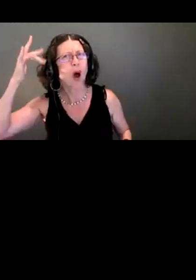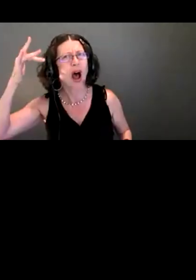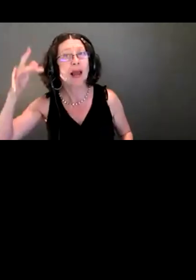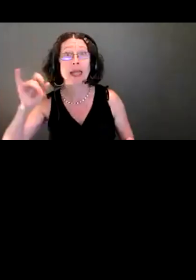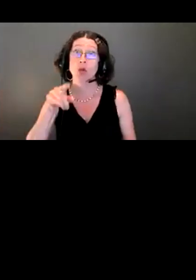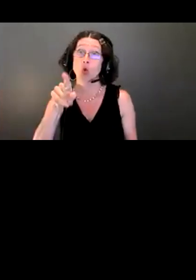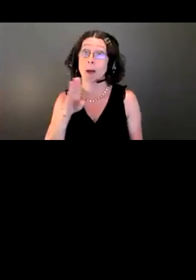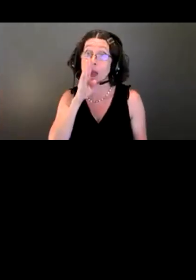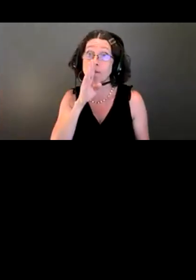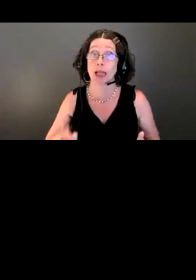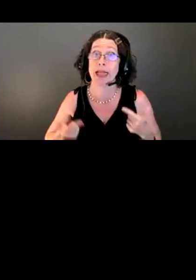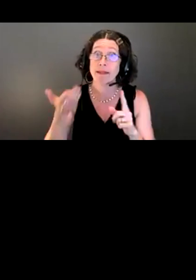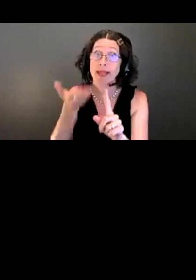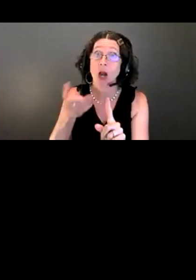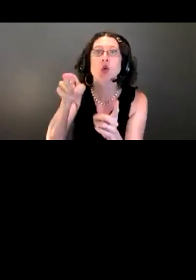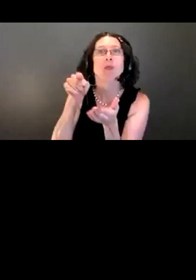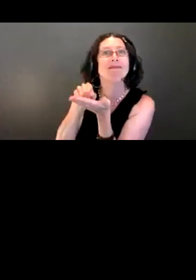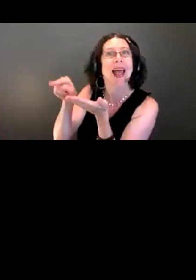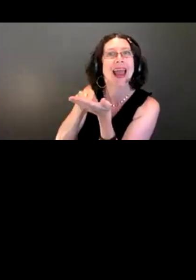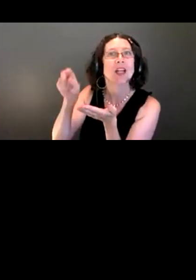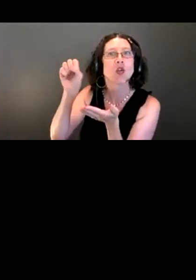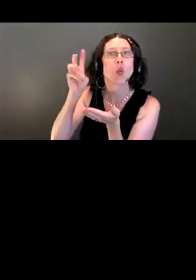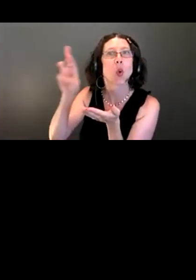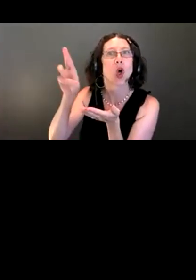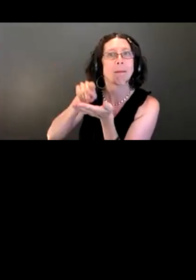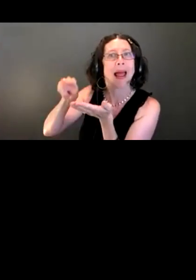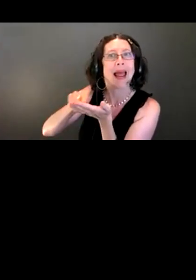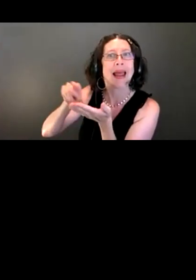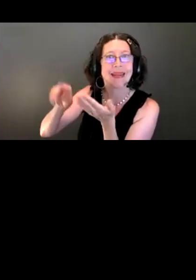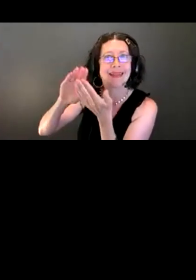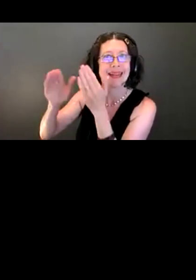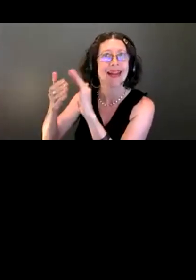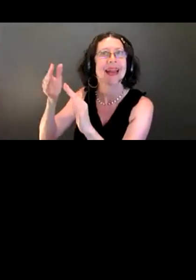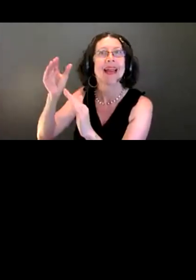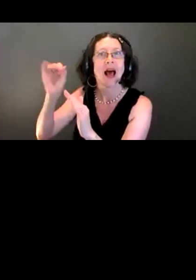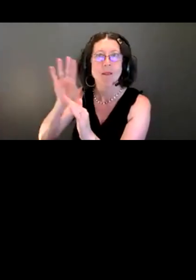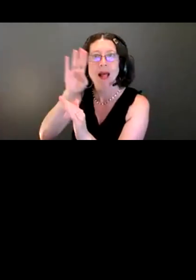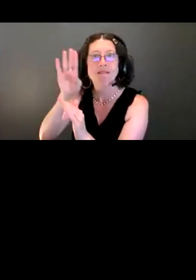the City of Bellevue. Here King County is doing a giant sewer project in your area.